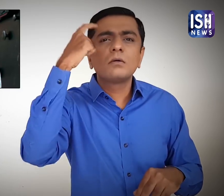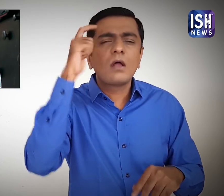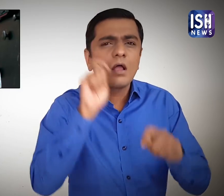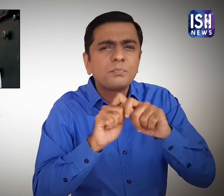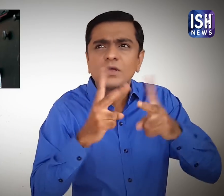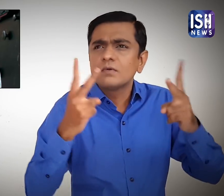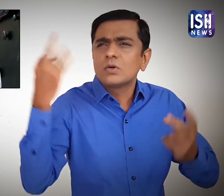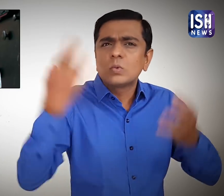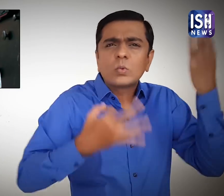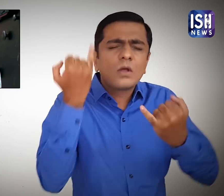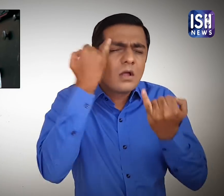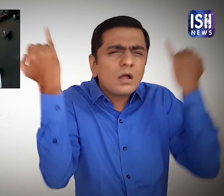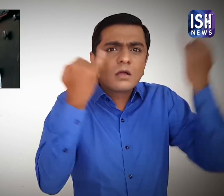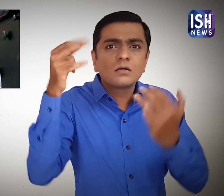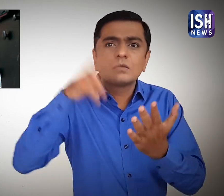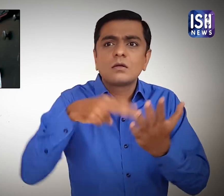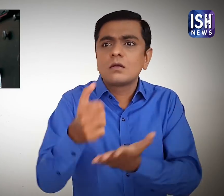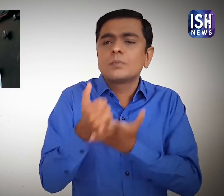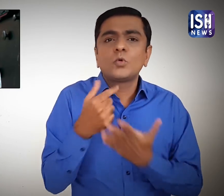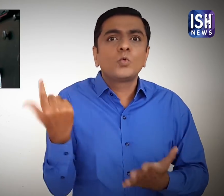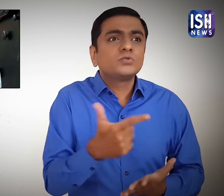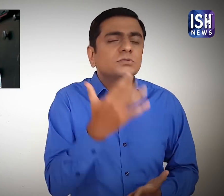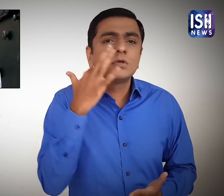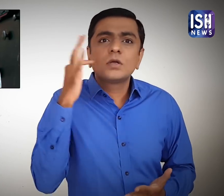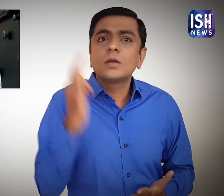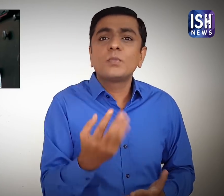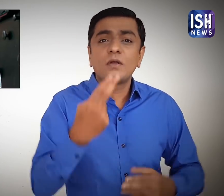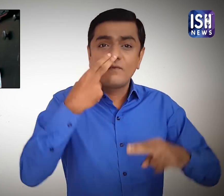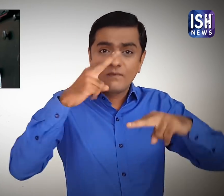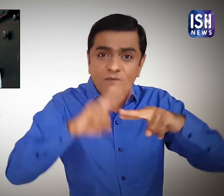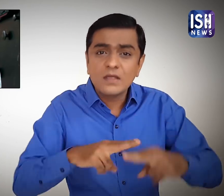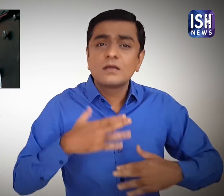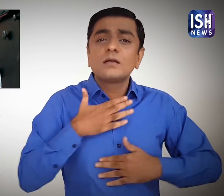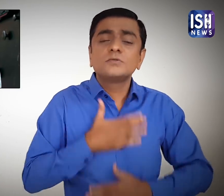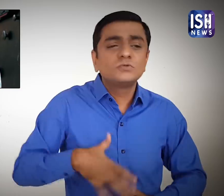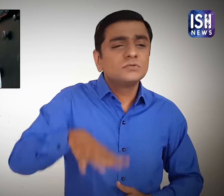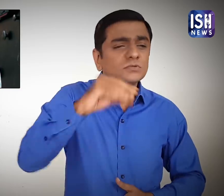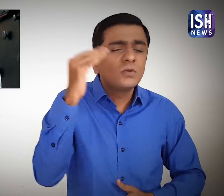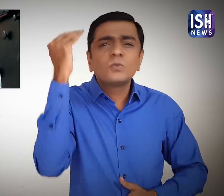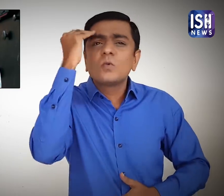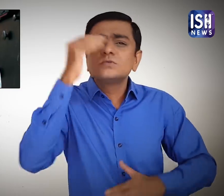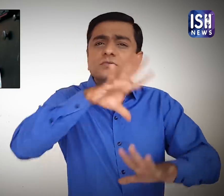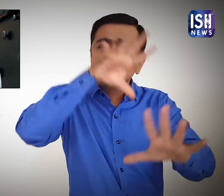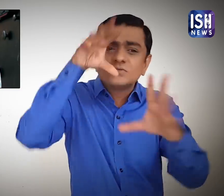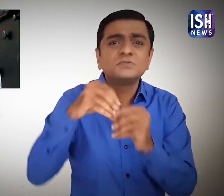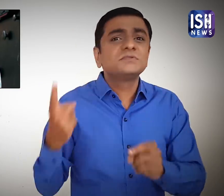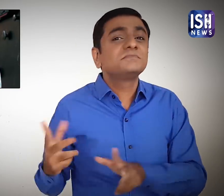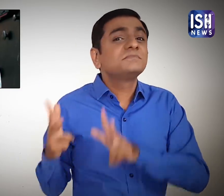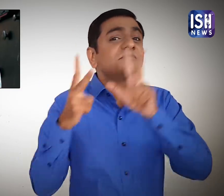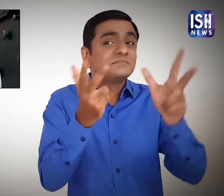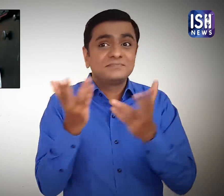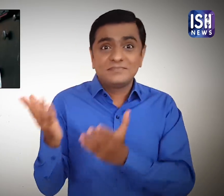She added that books are important for the child’s future and this gives them recreational environment.